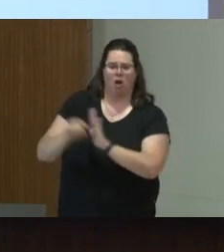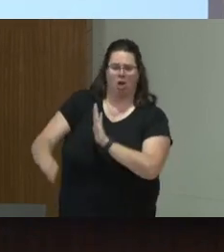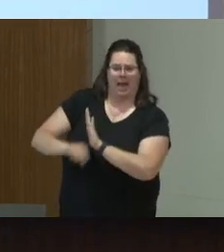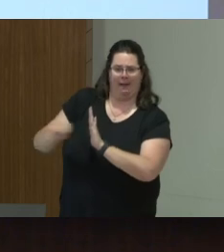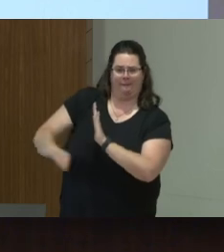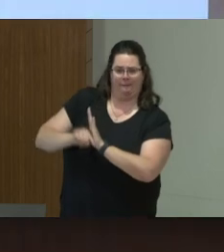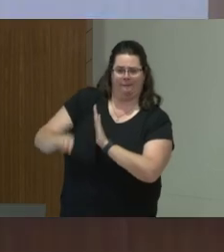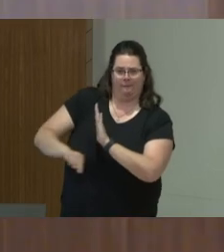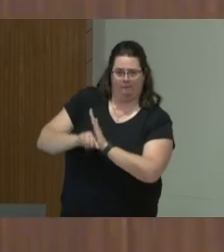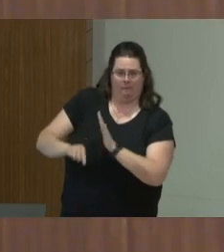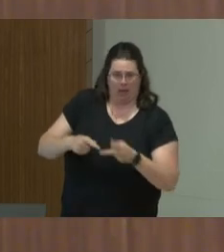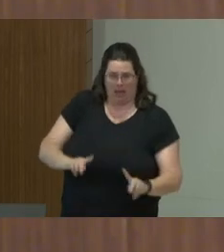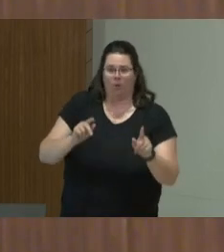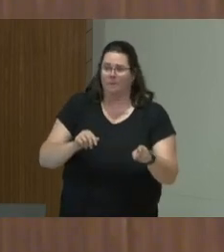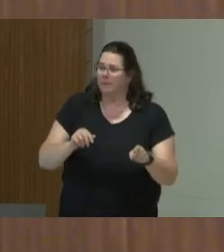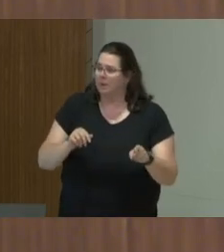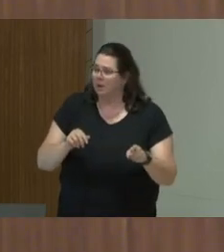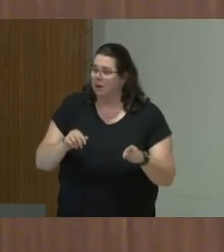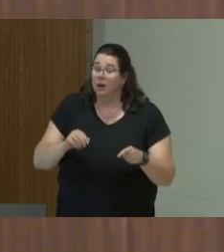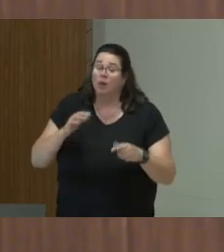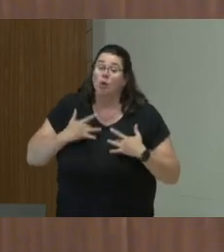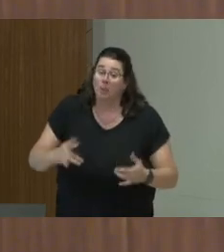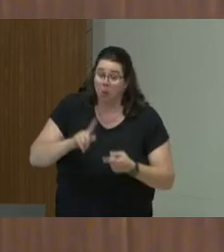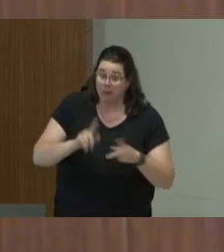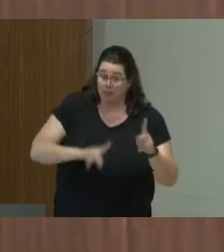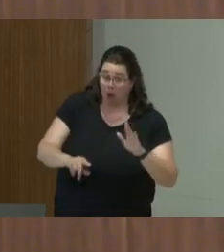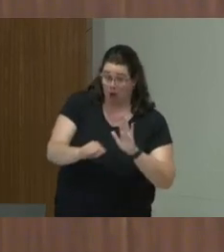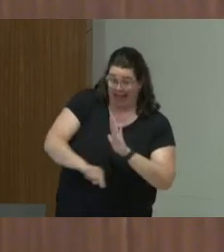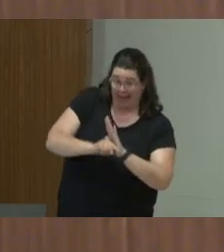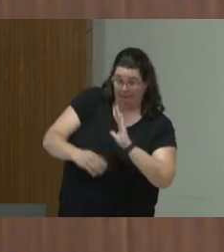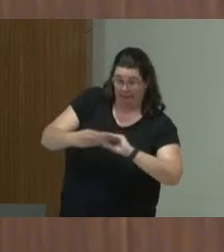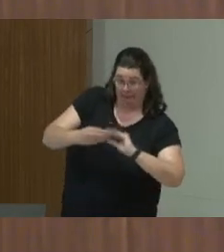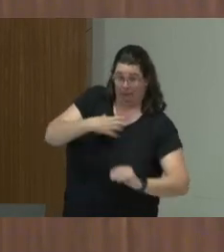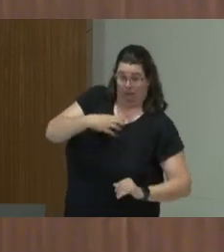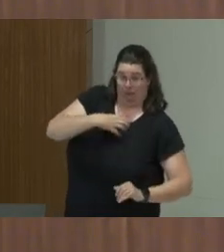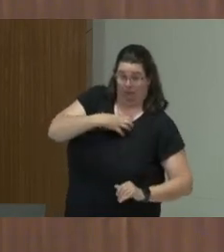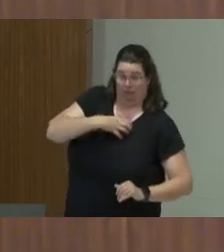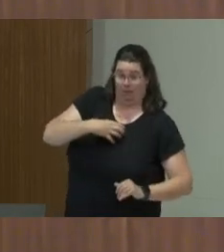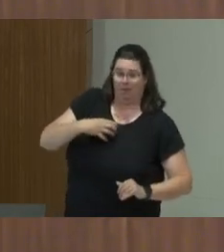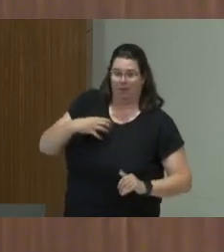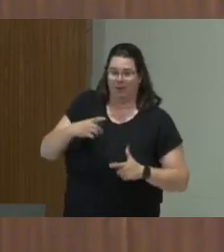When you're normally being very negative about things, then you are, ah, here's that negativity guy or girl again.